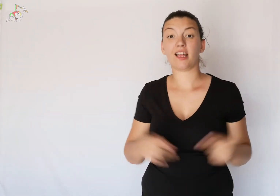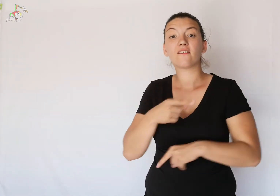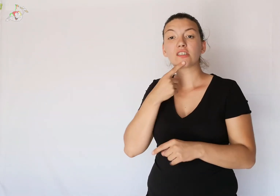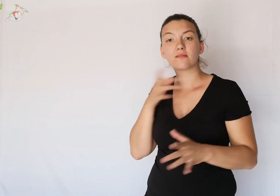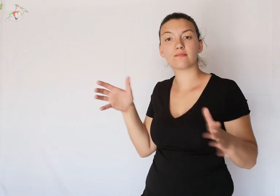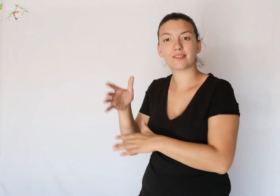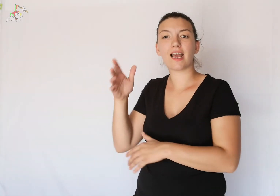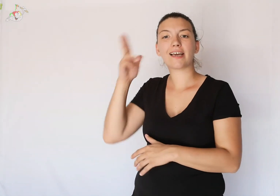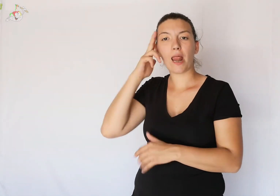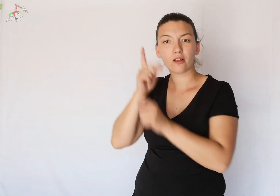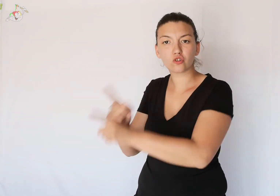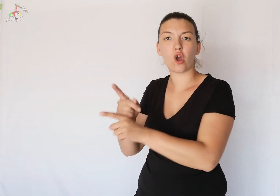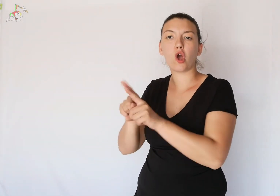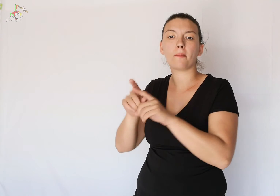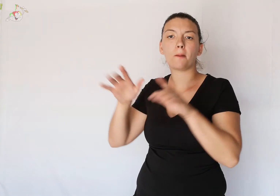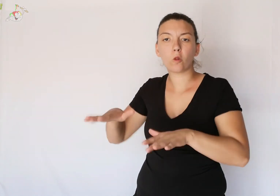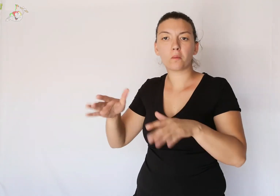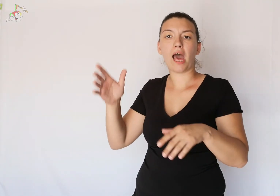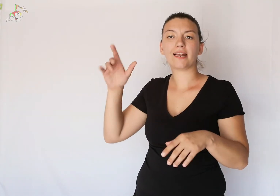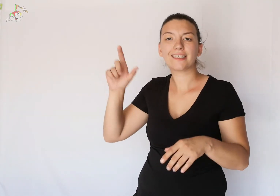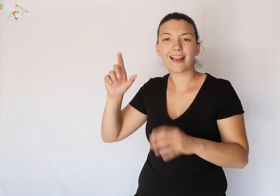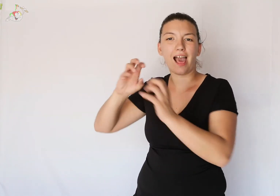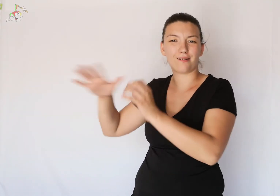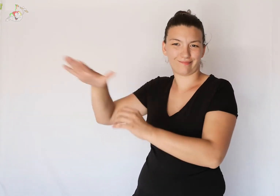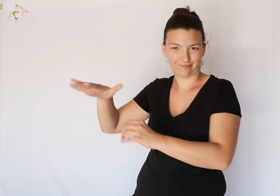On the other hand, for those who follow religion such as Muslims, Muslims,